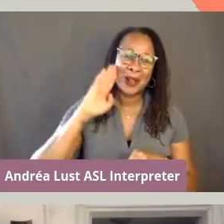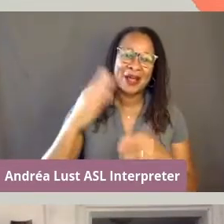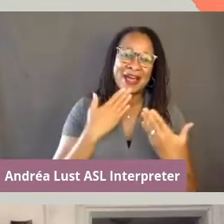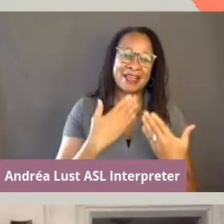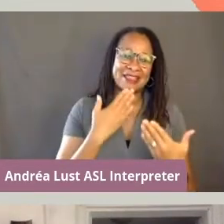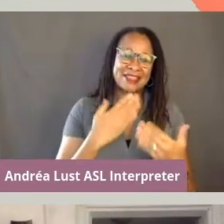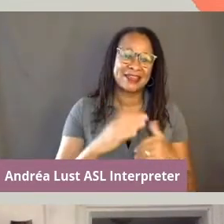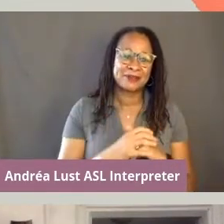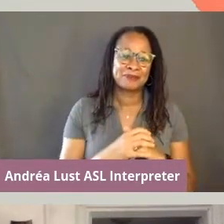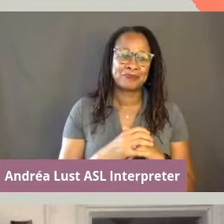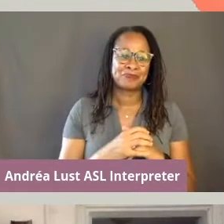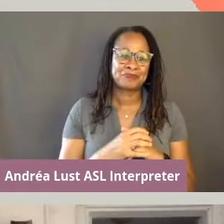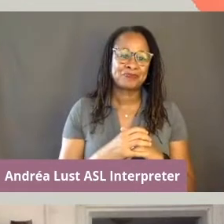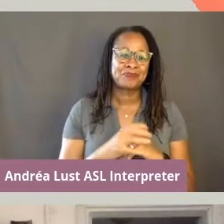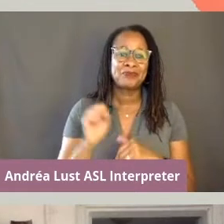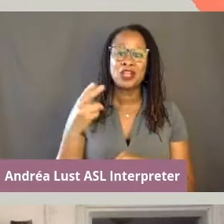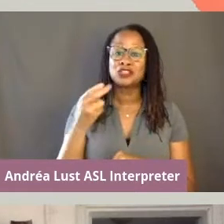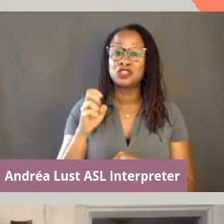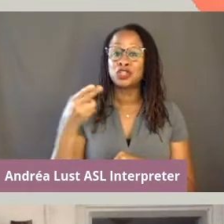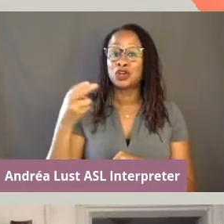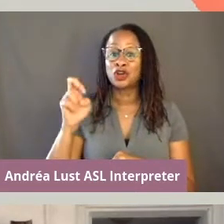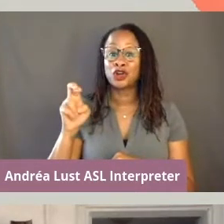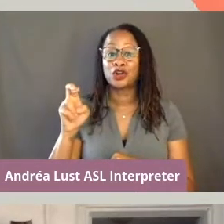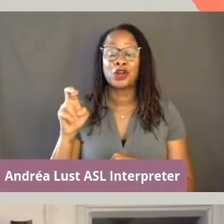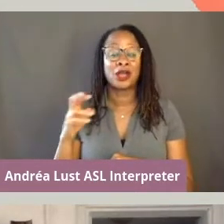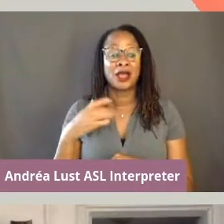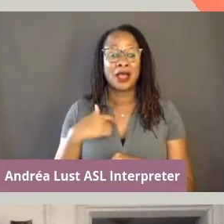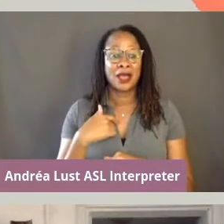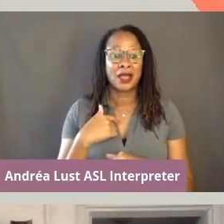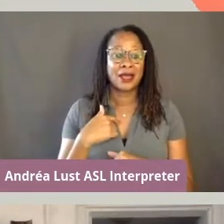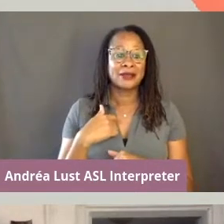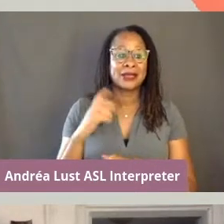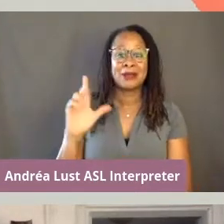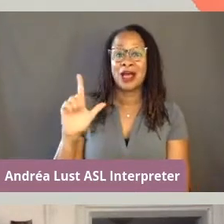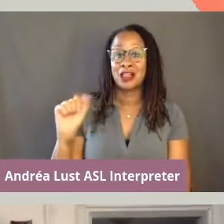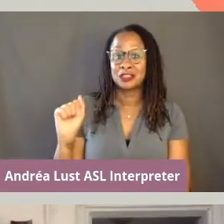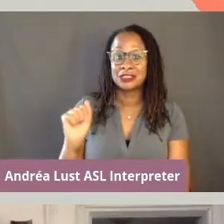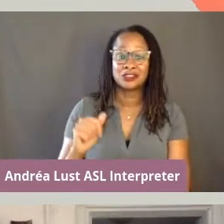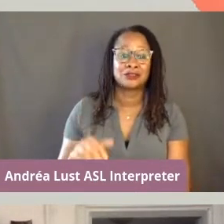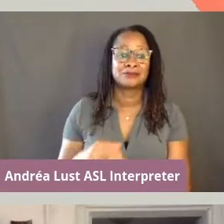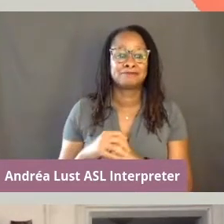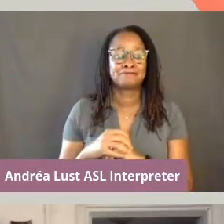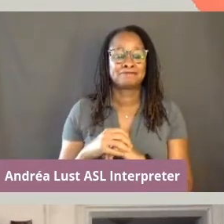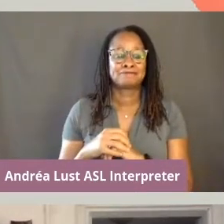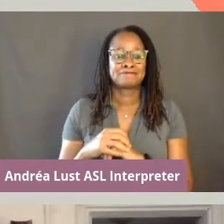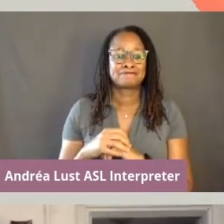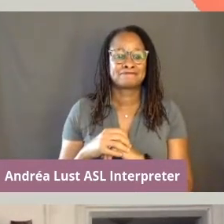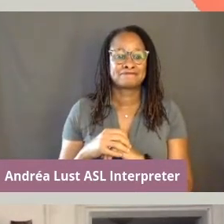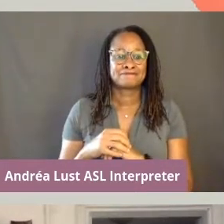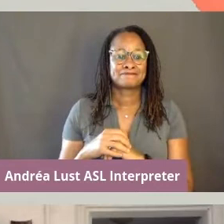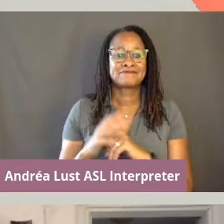I go by she, her and I'm in Los Angeles. I am an African American,